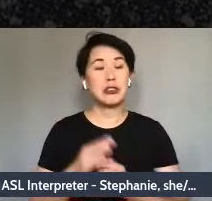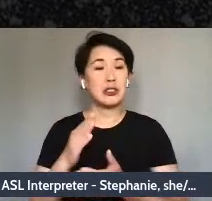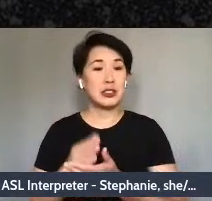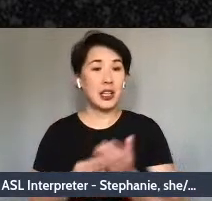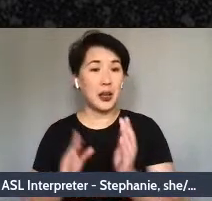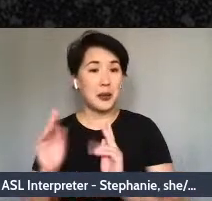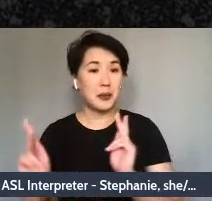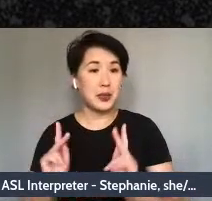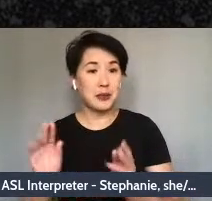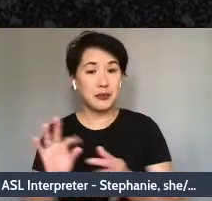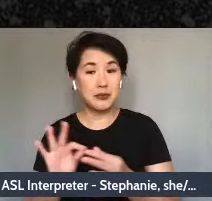Yes.